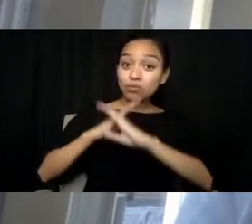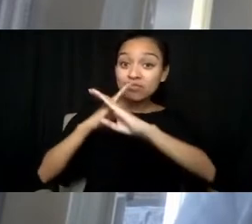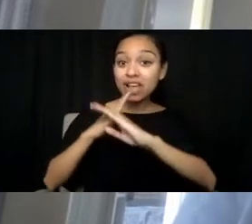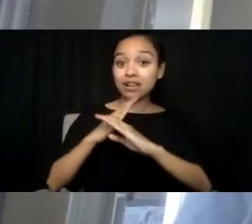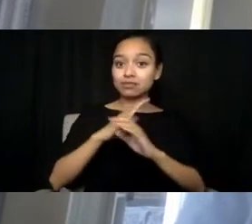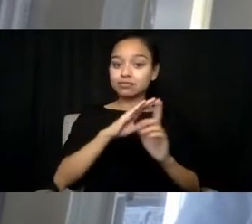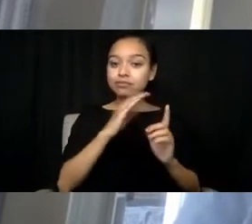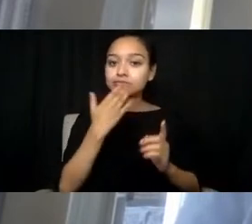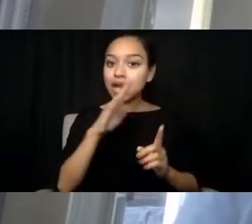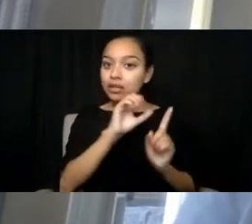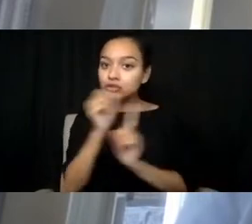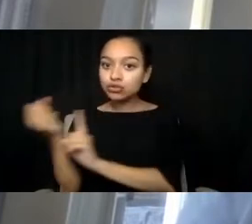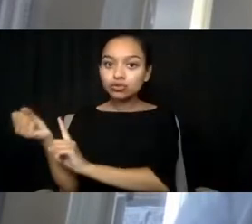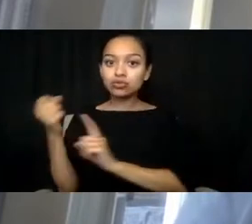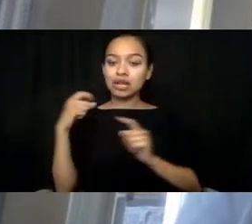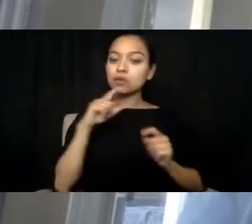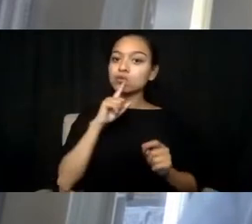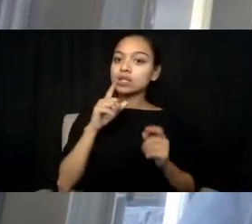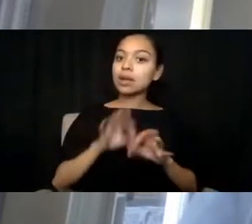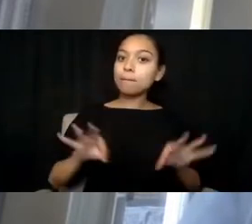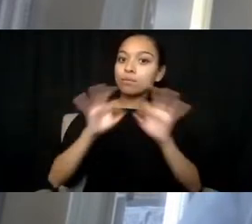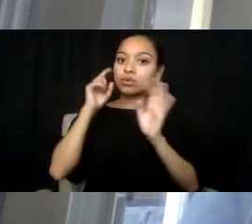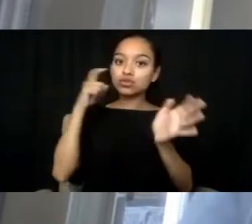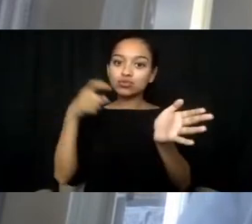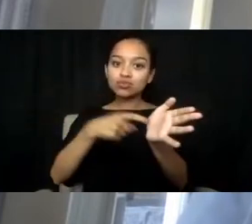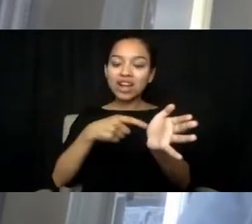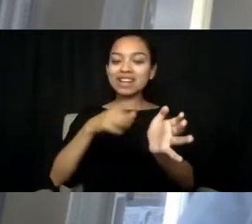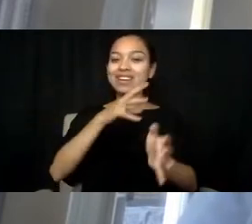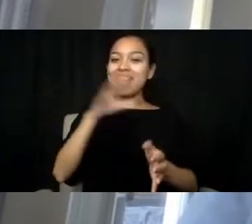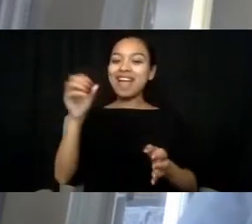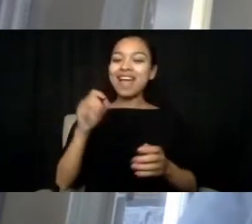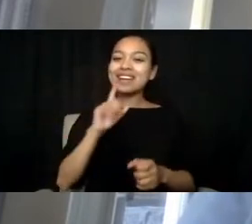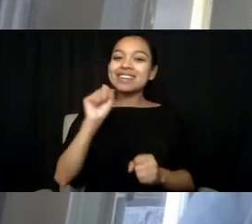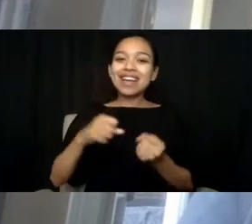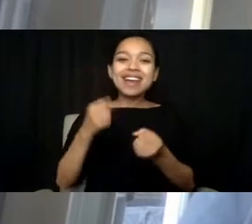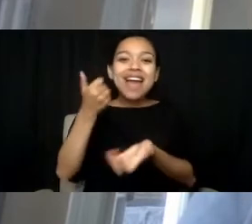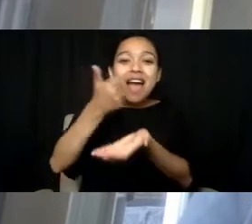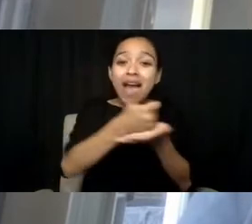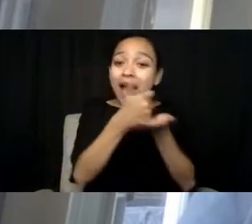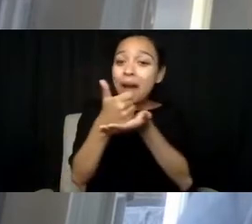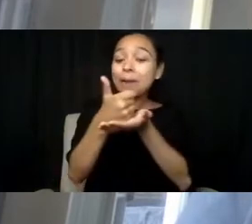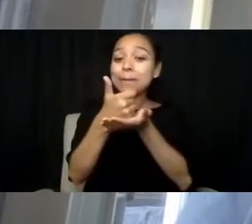and can really, truly help in terms of creating an equitable space.